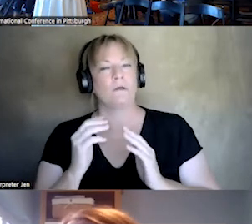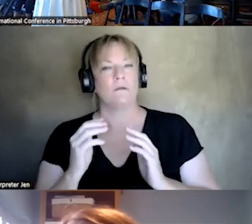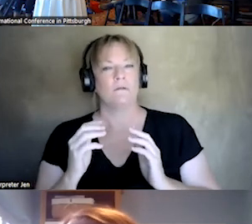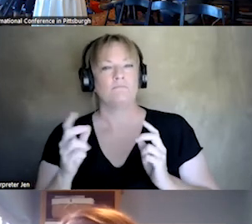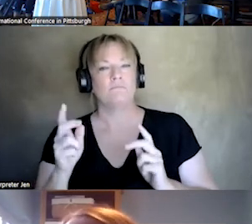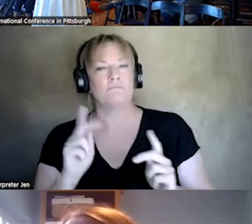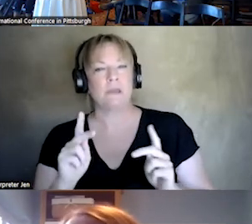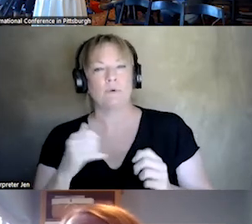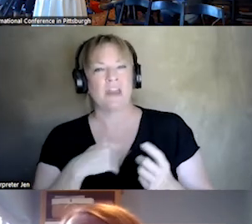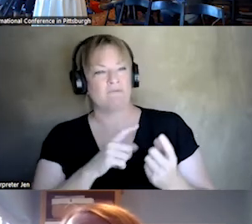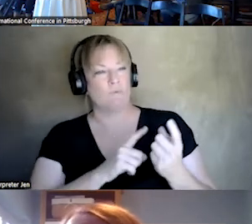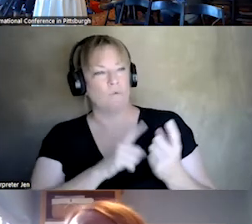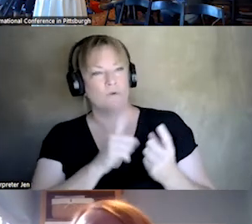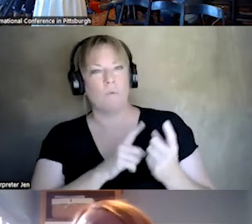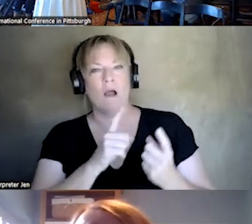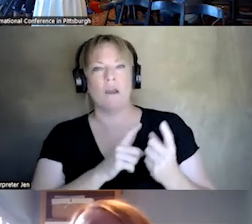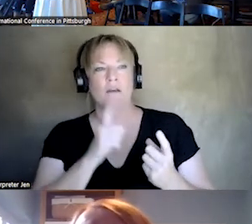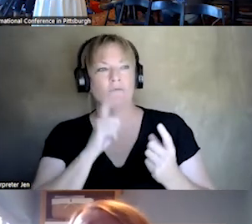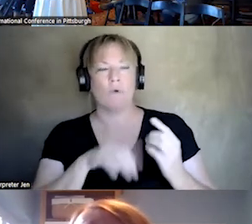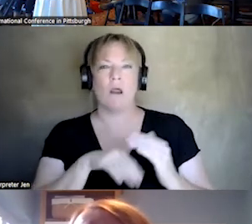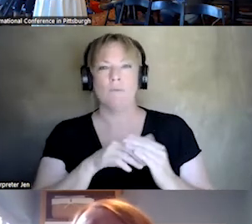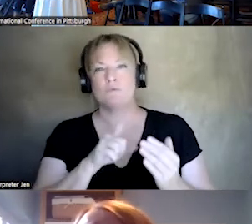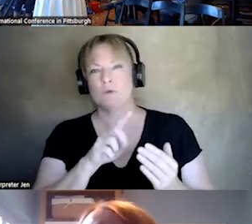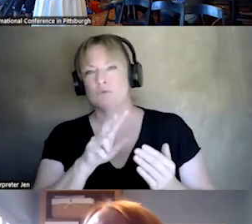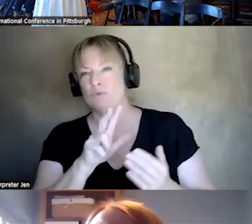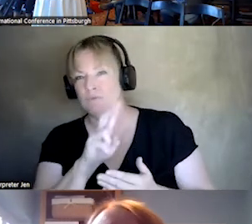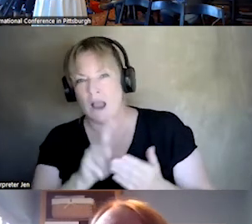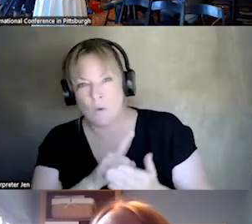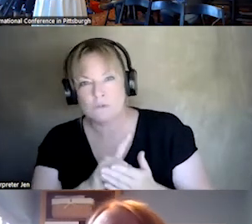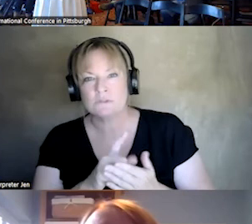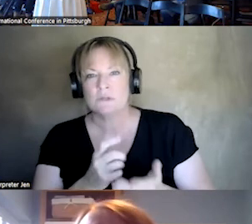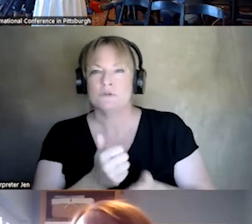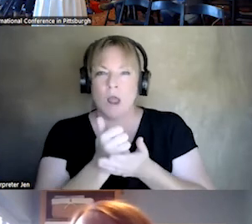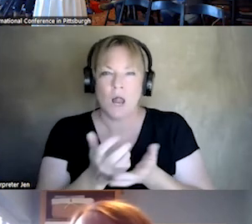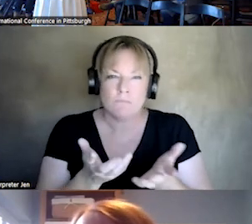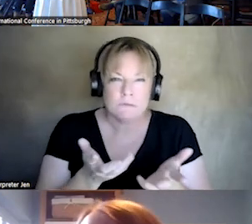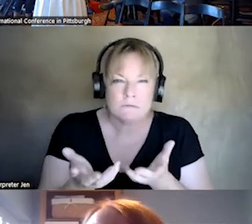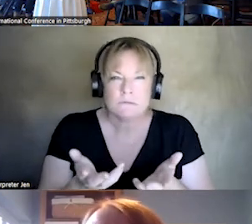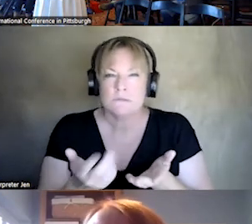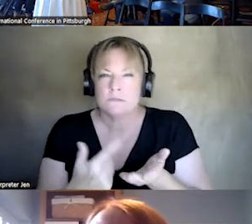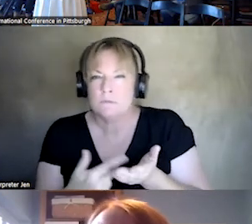ONE TO ONE SUPPORT FOR, UP TO A COUPLE OF HOURS TO HELP, WORK THROUGH, OR MAKE SENSE OF THEIR CURRENT